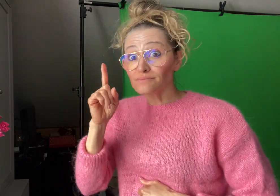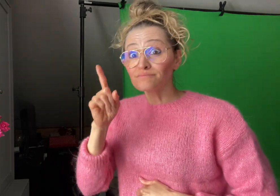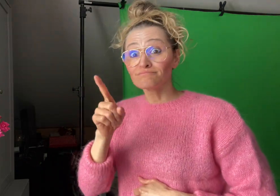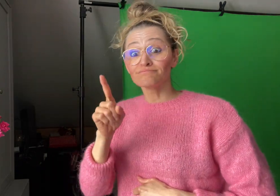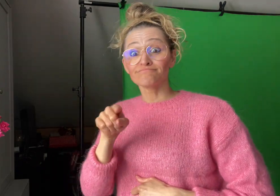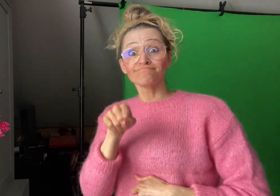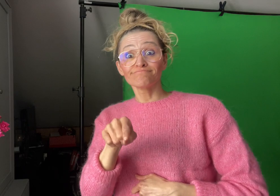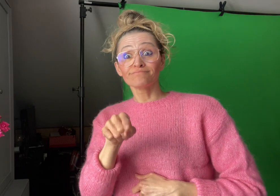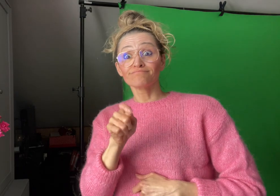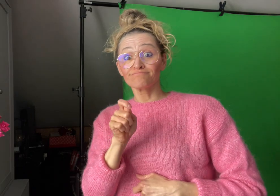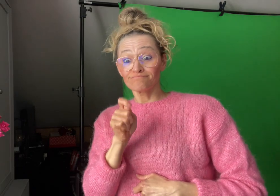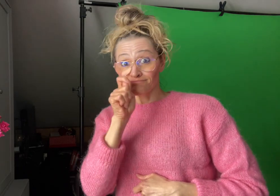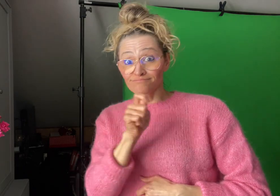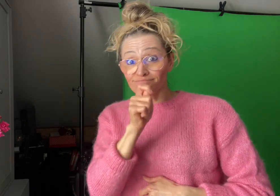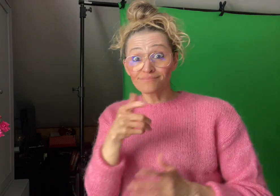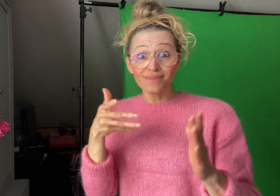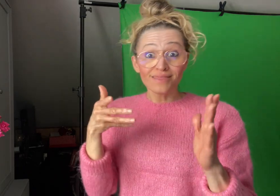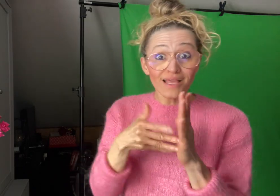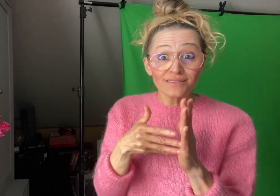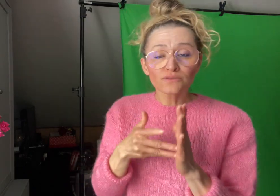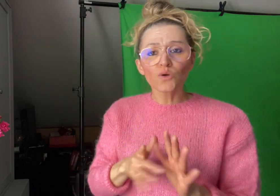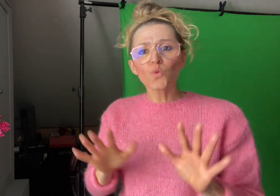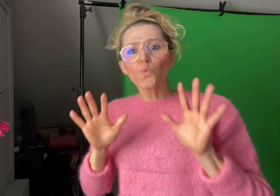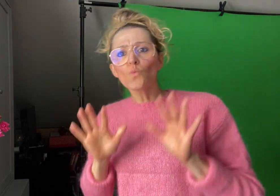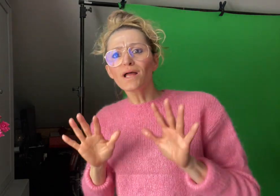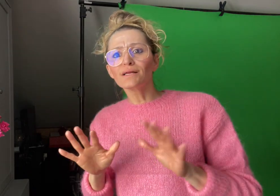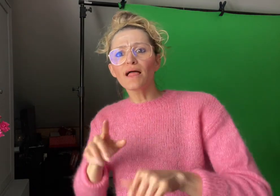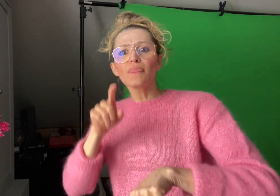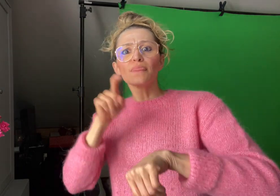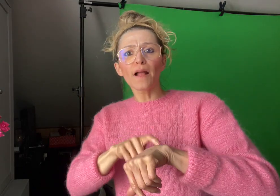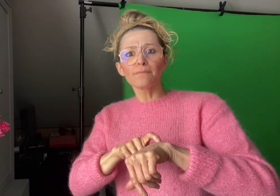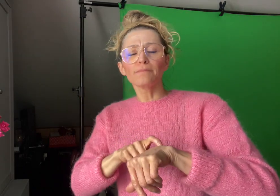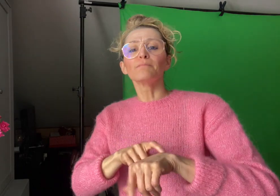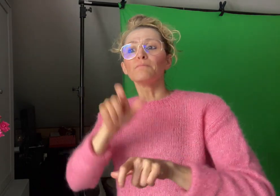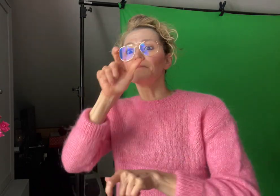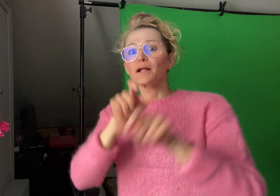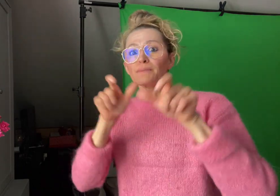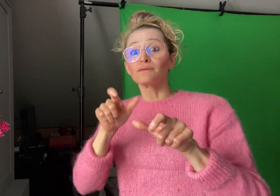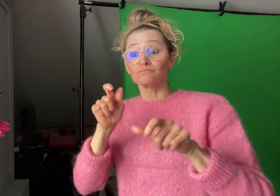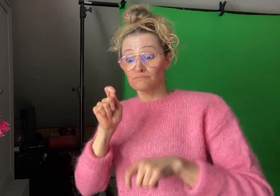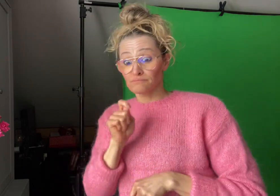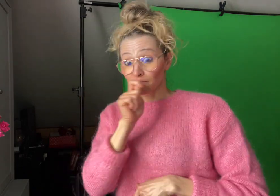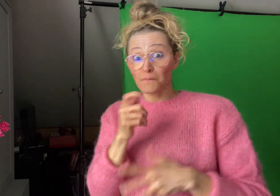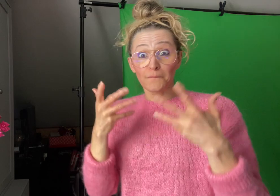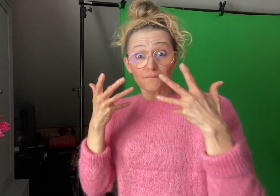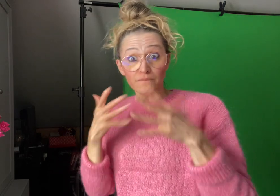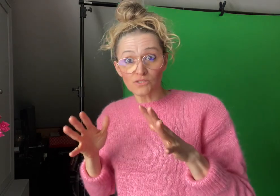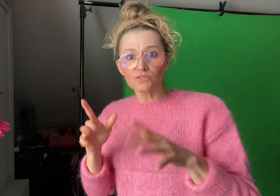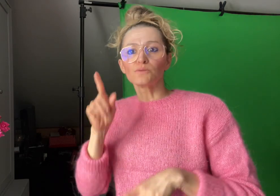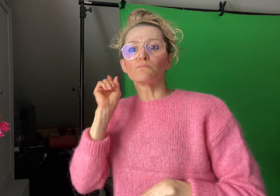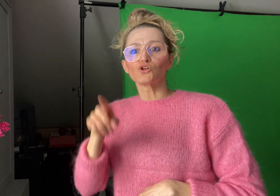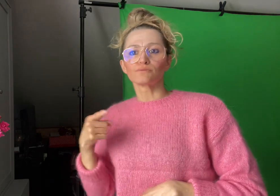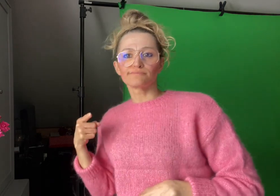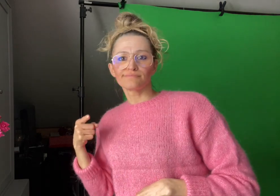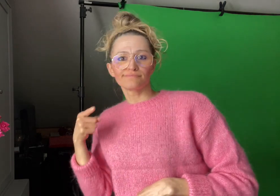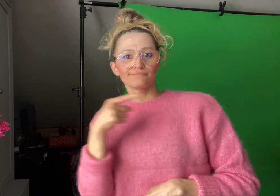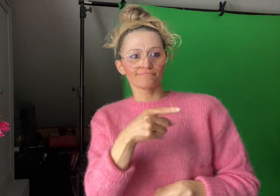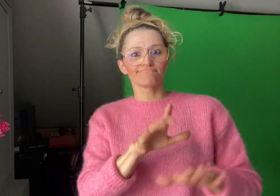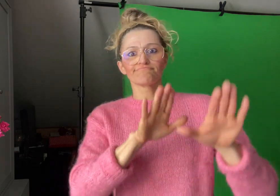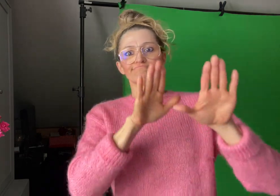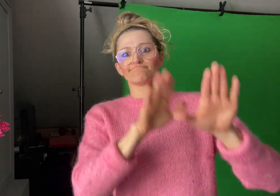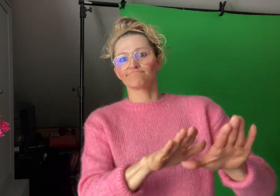in isolation. If a positive test result comes up, participants